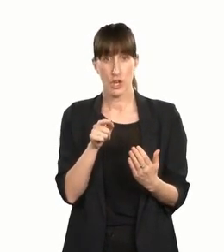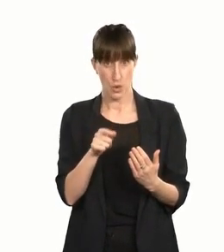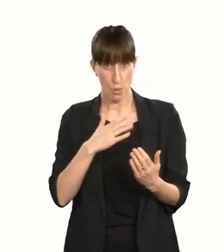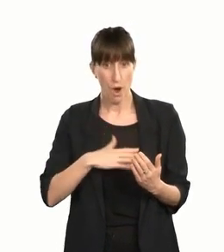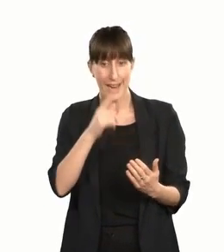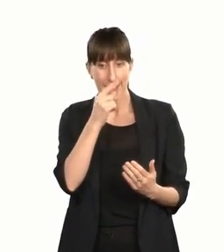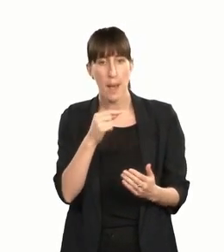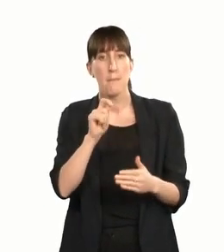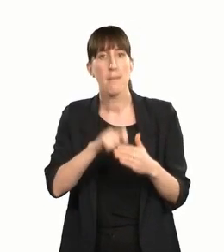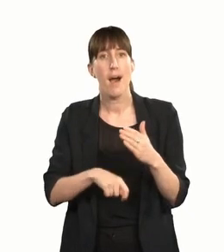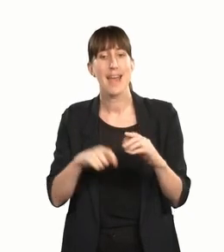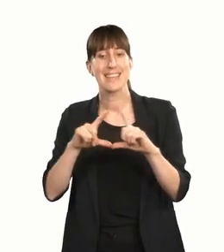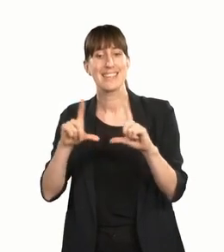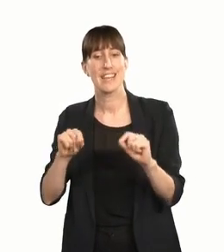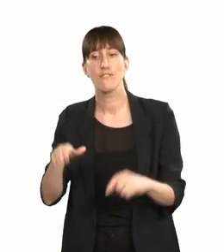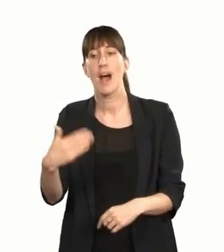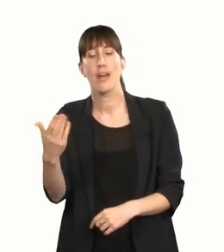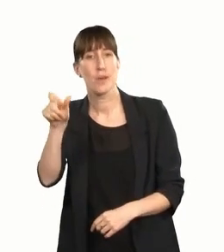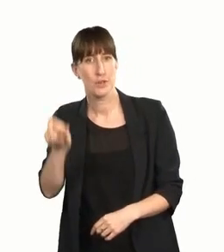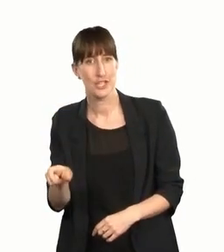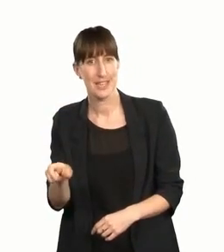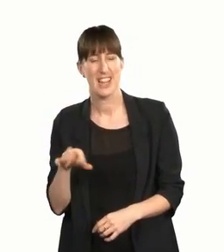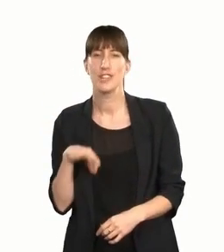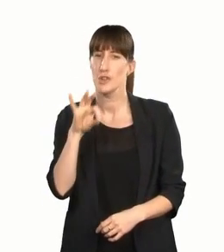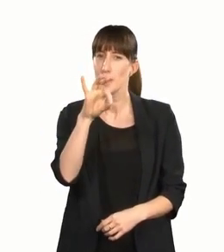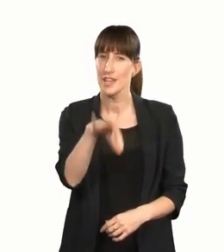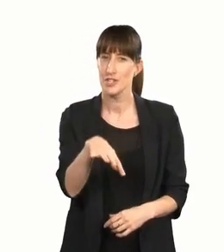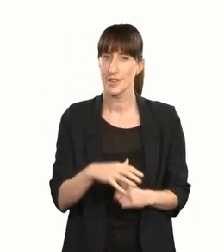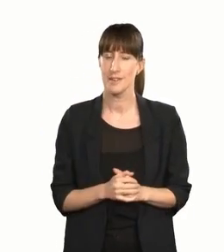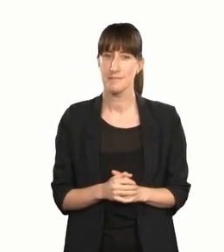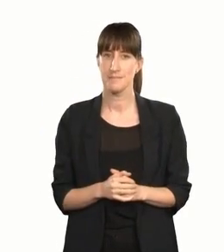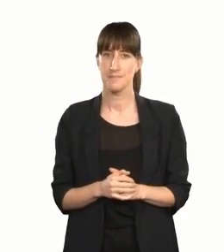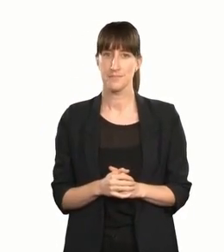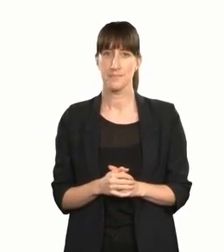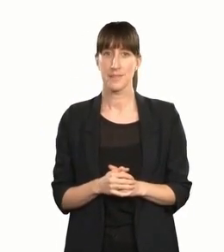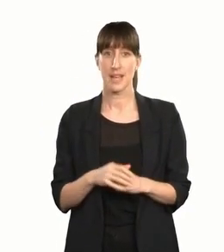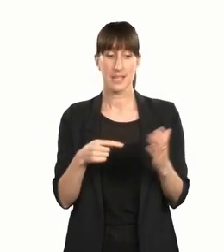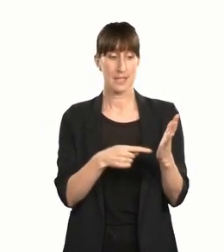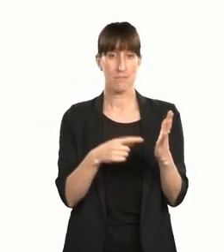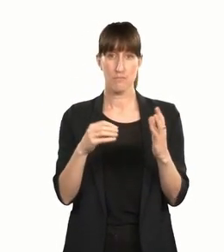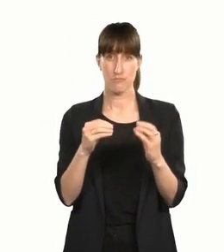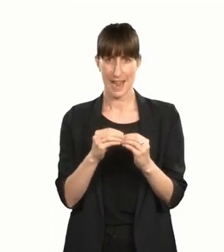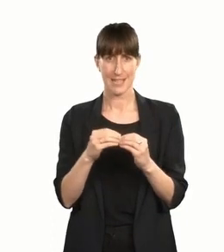ensure free tickets are available to others. Underpinning Tim Bray's achievement has been the establishment